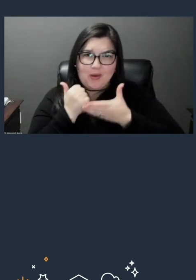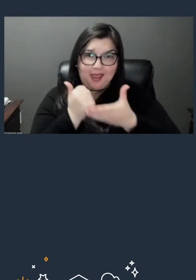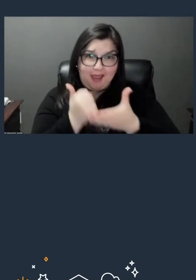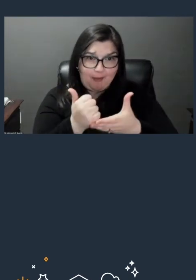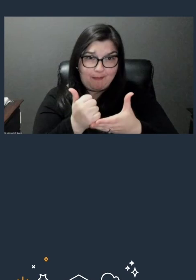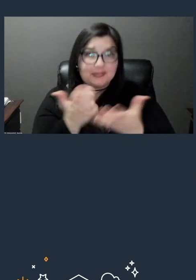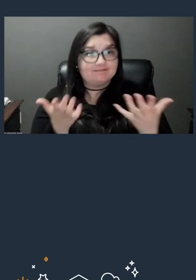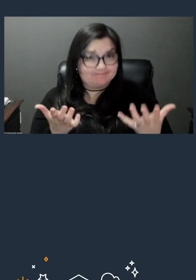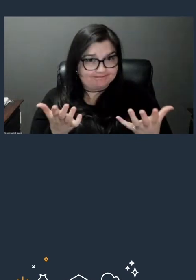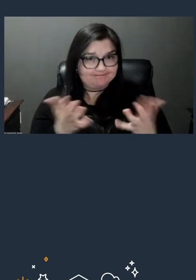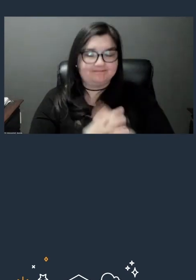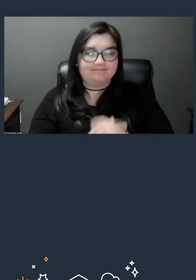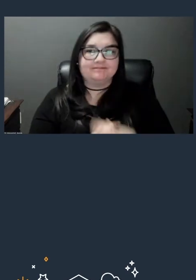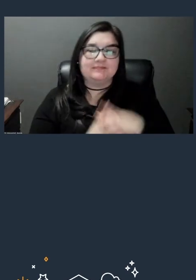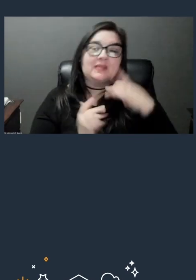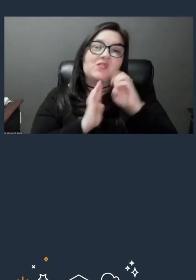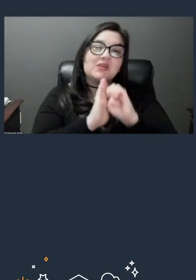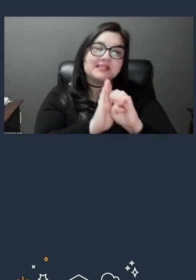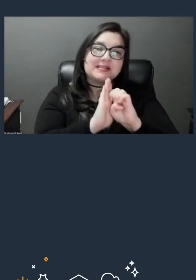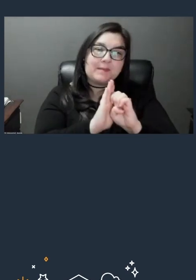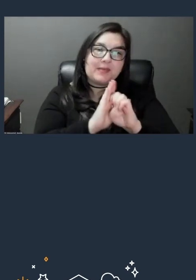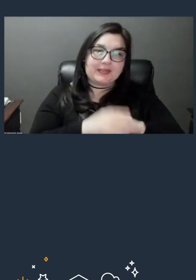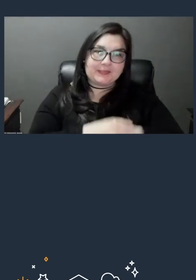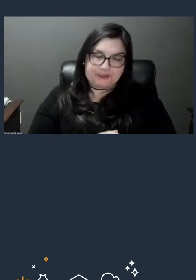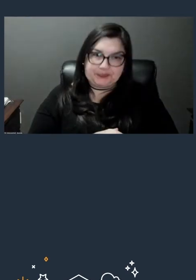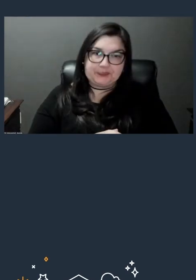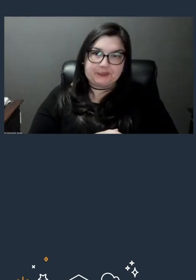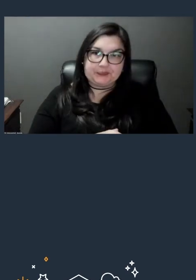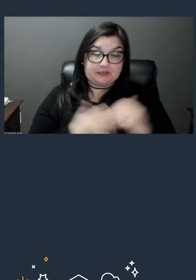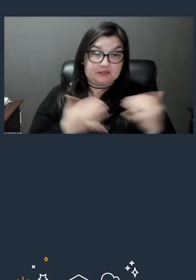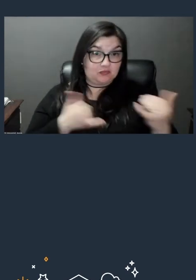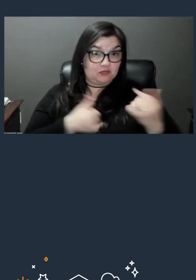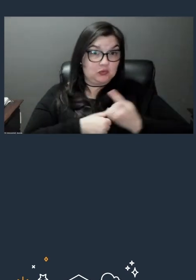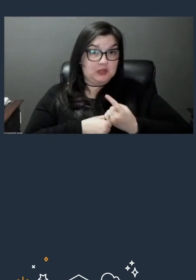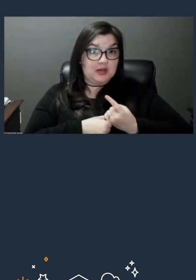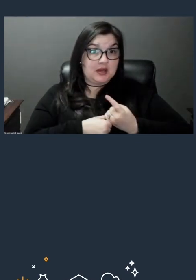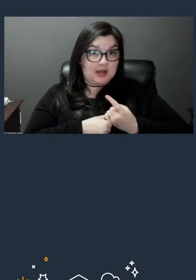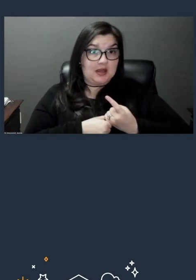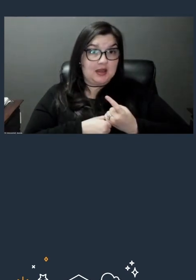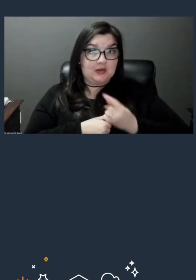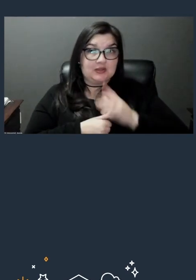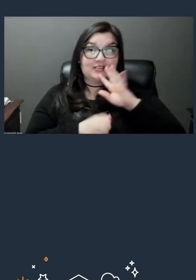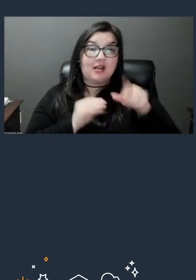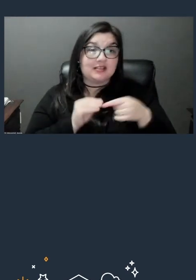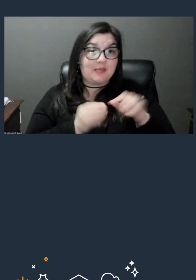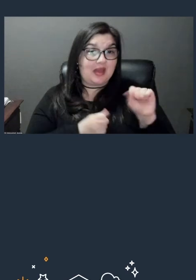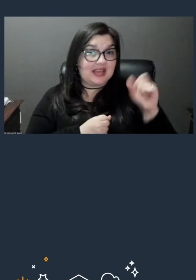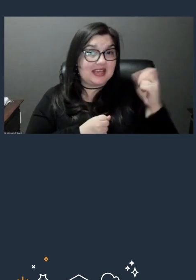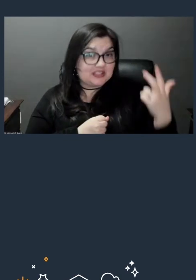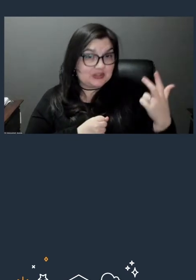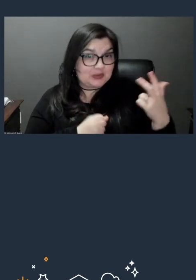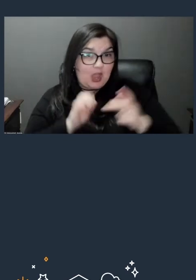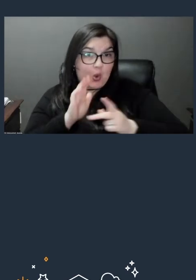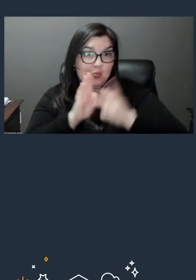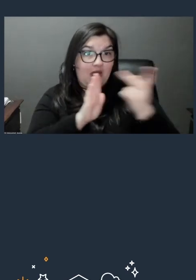For example, earlier today, we talked about S3 replication features. So replication, of course,